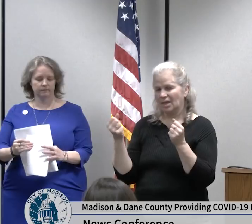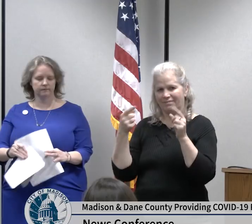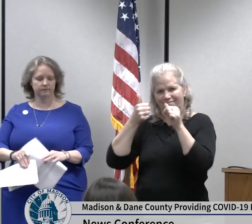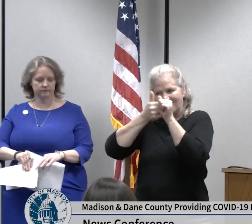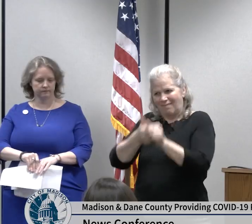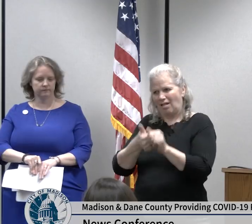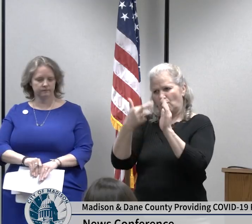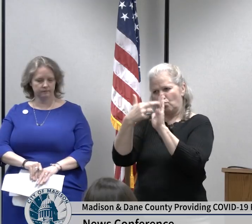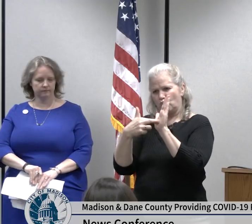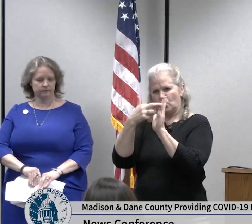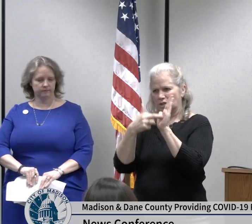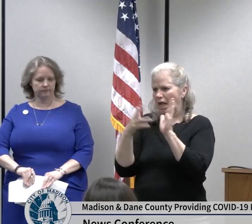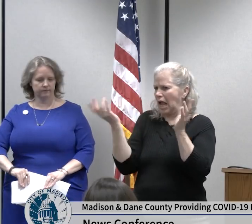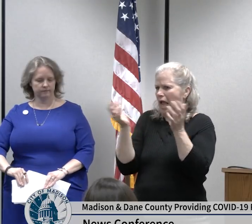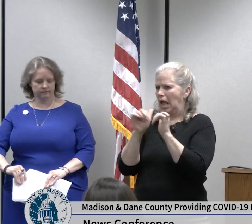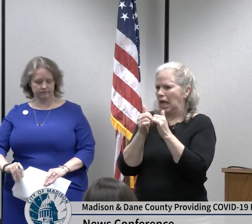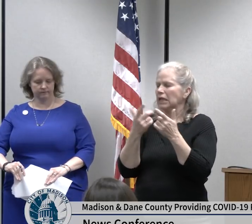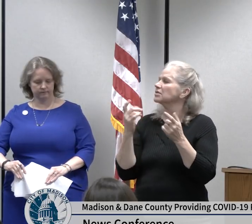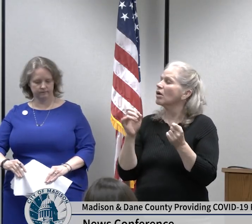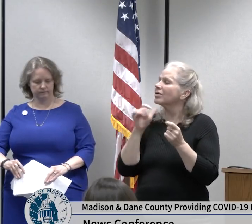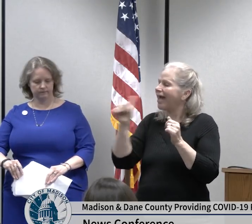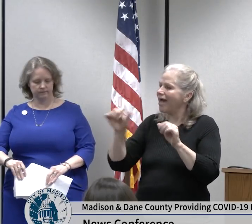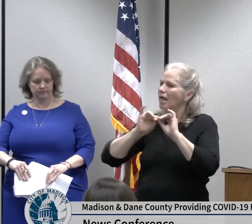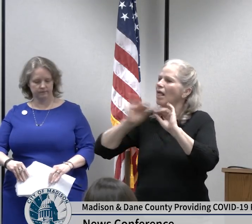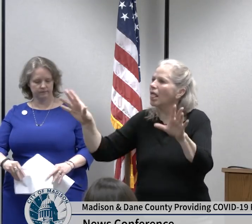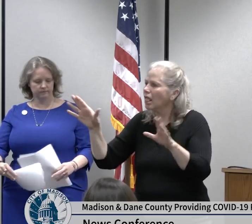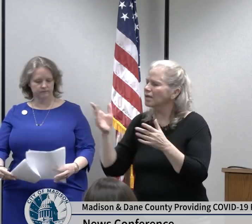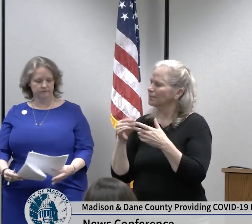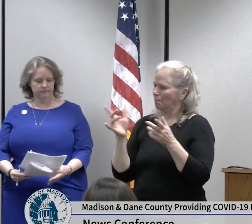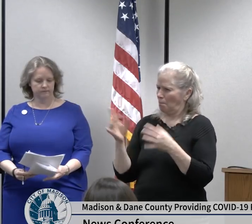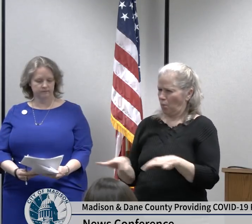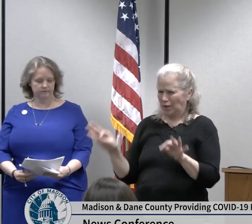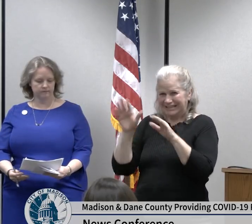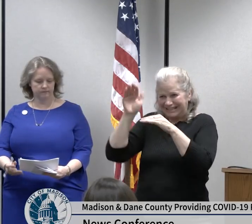community should the spread of Avadh 19 escalate the Director of Public Health